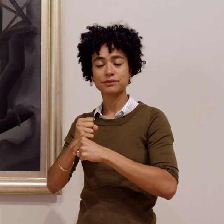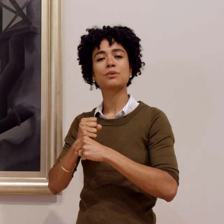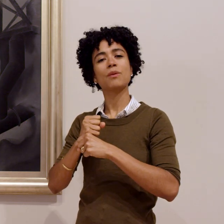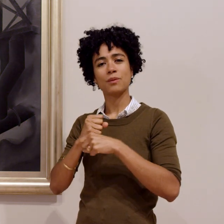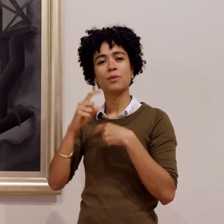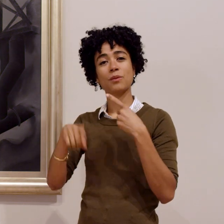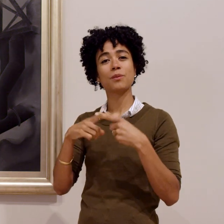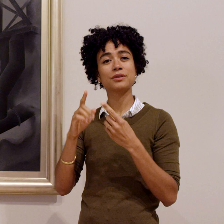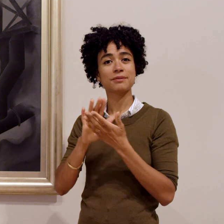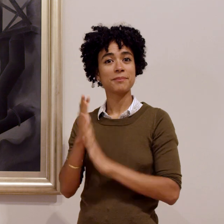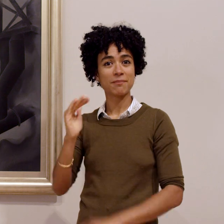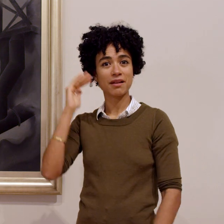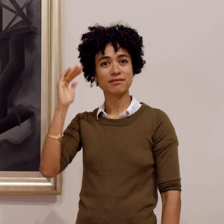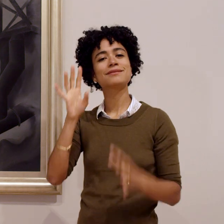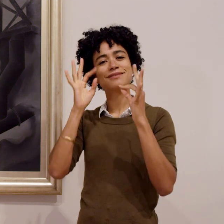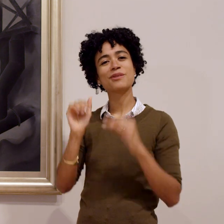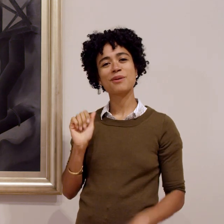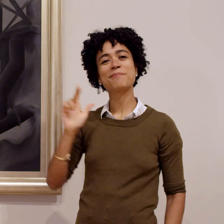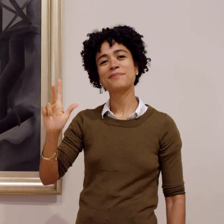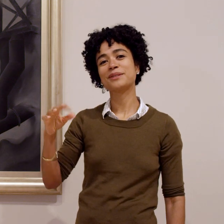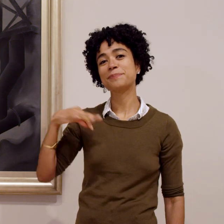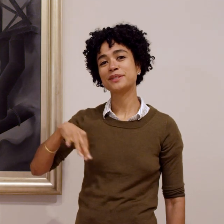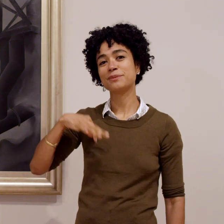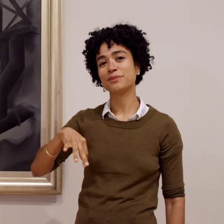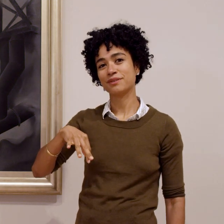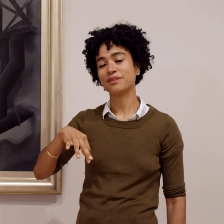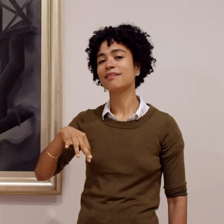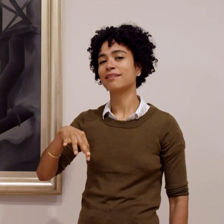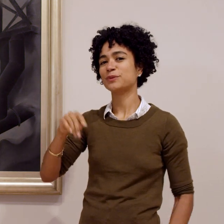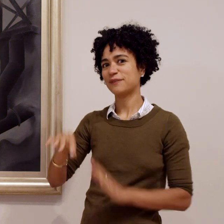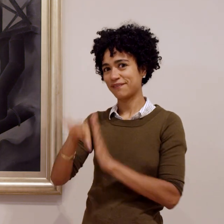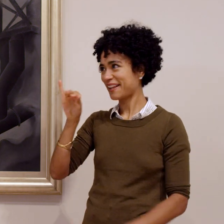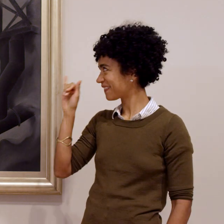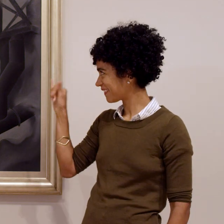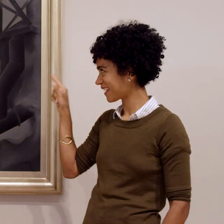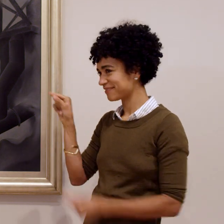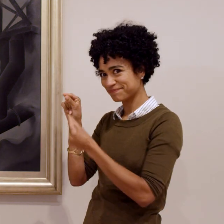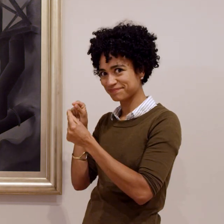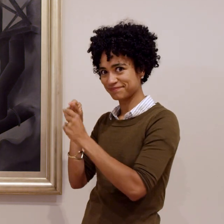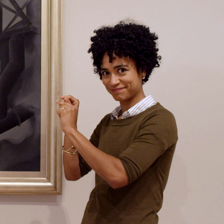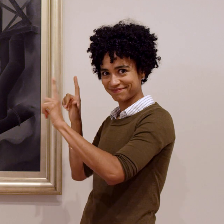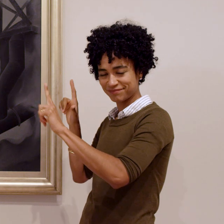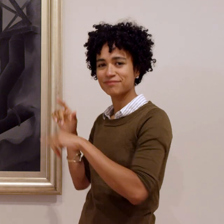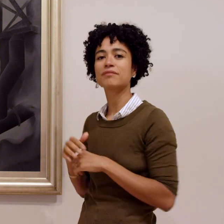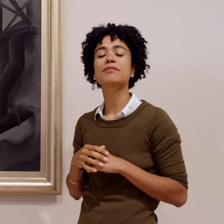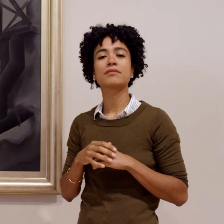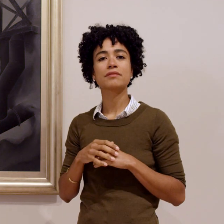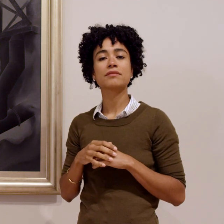Later, when she was an adult, she went back to Pittsburgh. She found this exact factory.